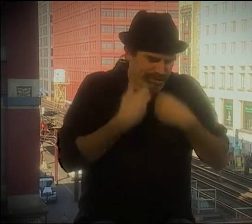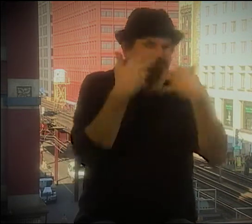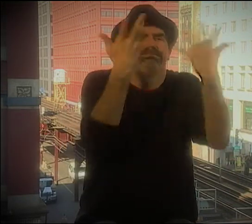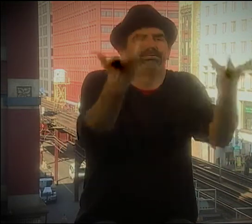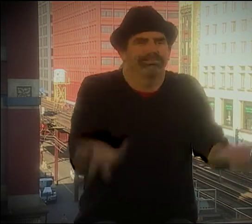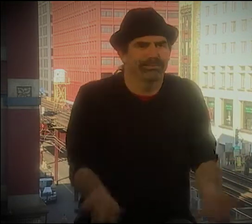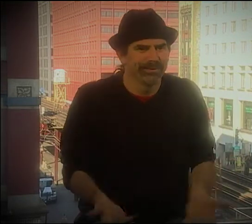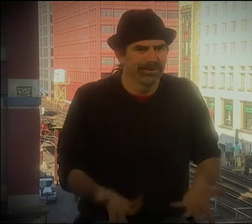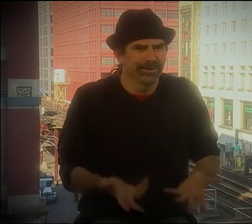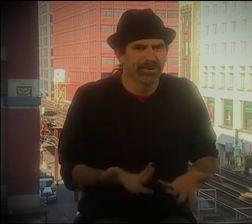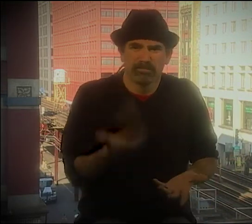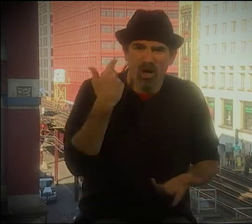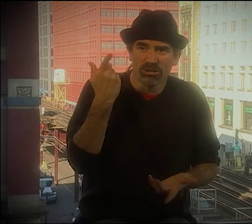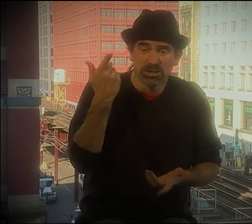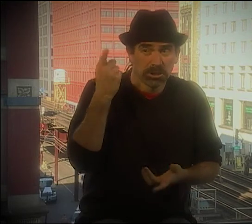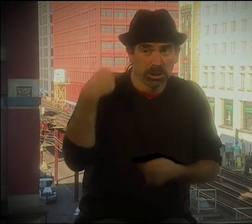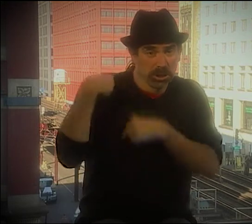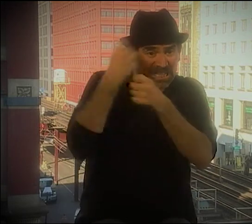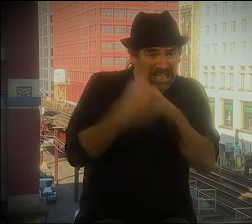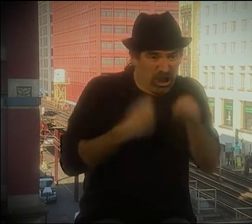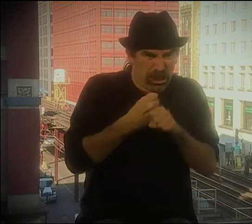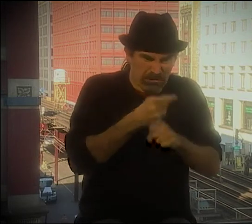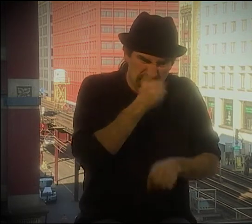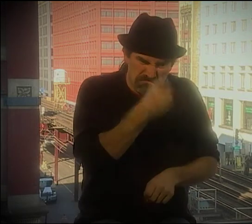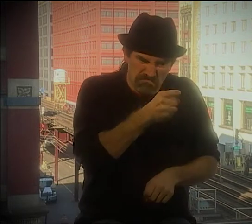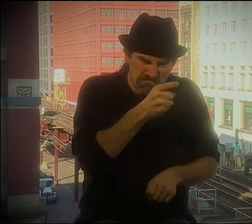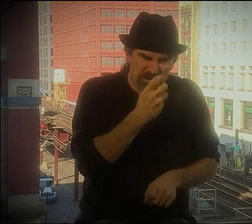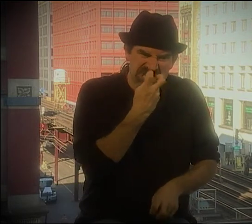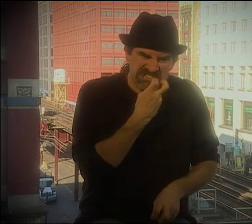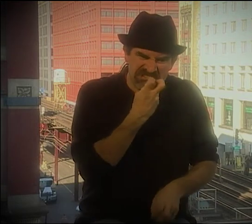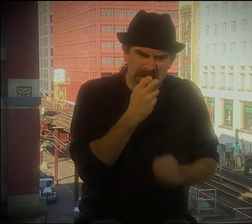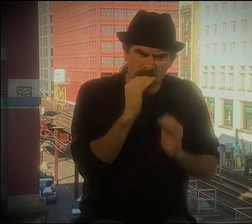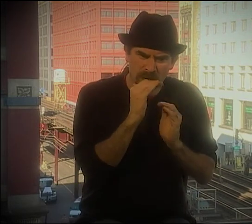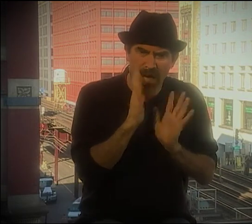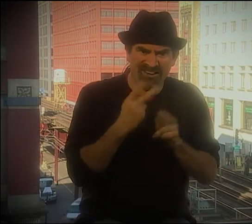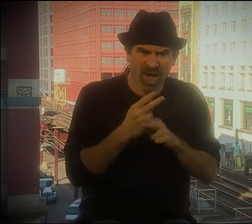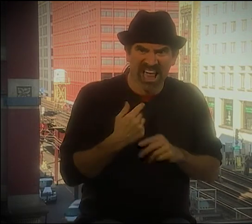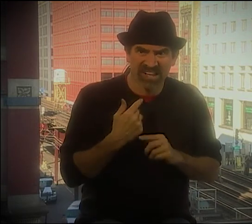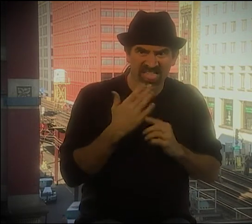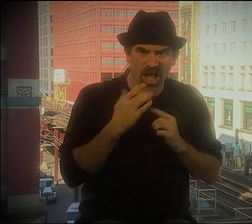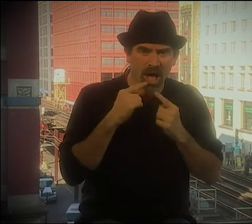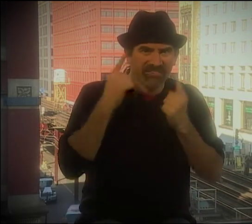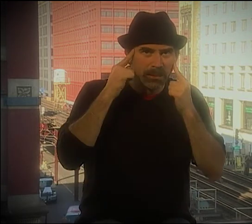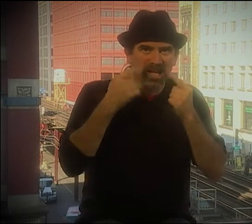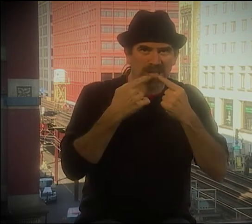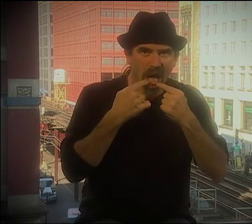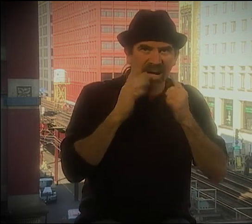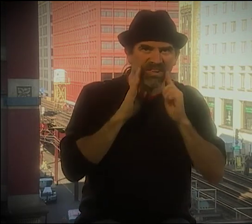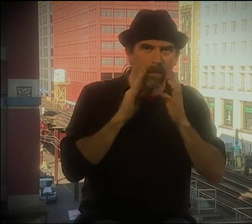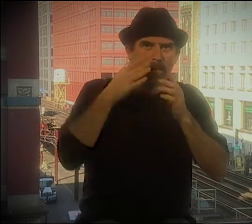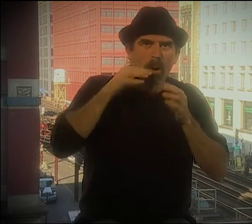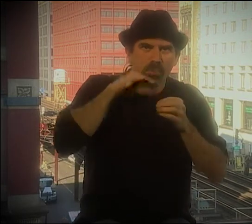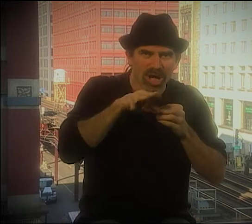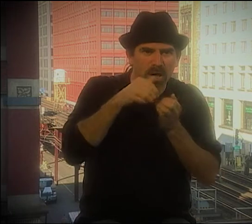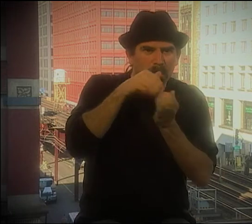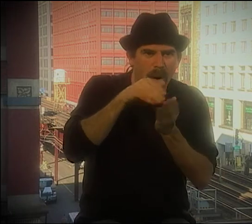IT WAS SO MUCH FUN BECAUSE I DIDN'T WANT TO TALK. IT WAS MORE LIKE I WAS PLAYING. I WAS JUST PLAYING, LETTING IT COME OUT THROUGH MY VOICE.